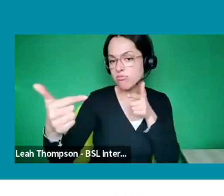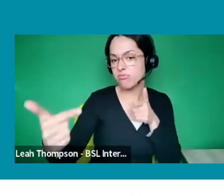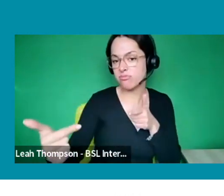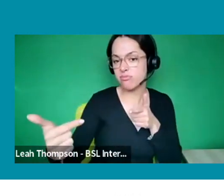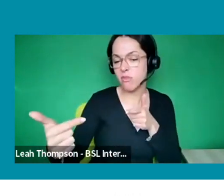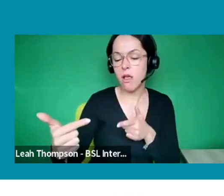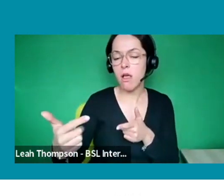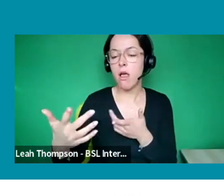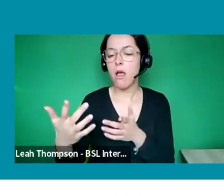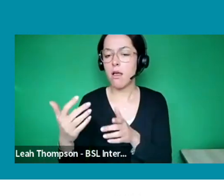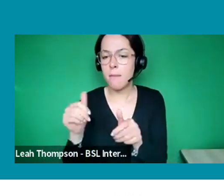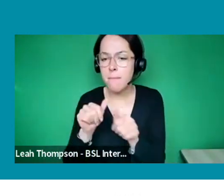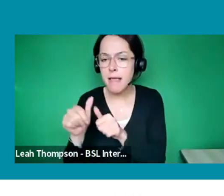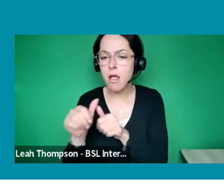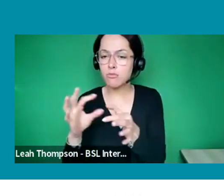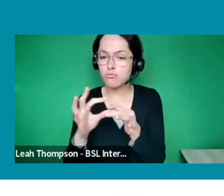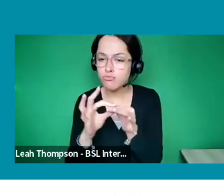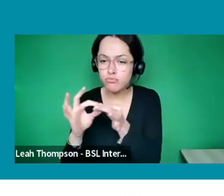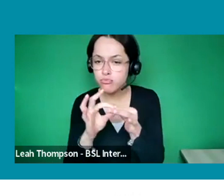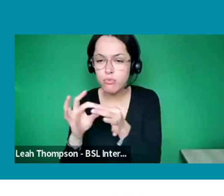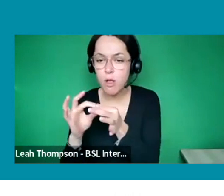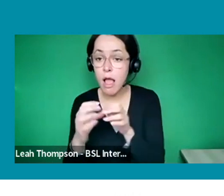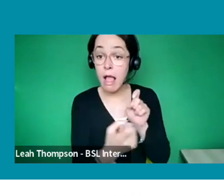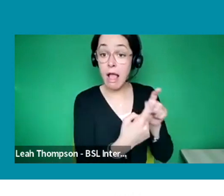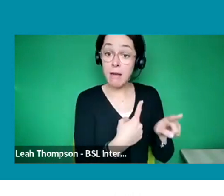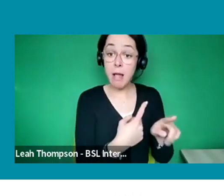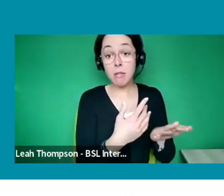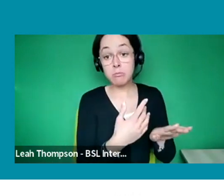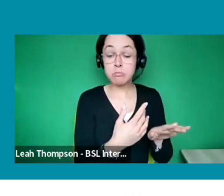So I would say maybe have a look, think of a show that you really enjoy watching and